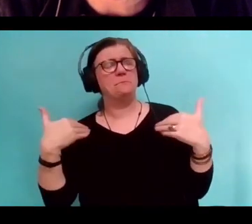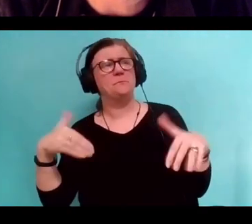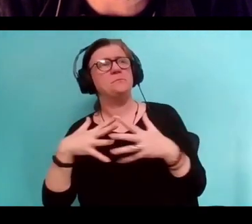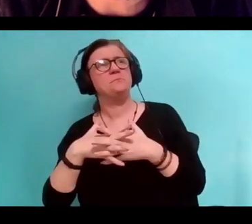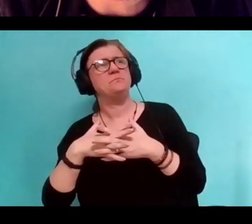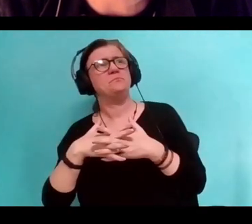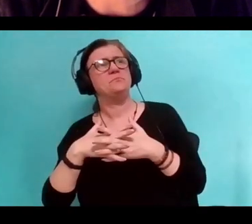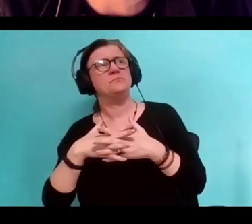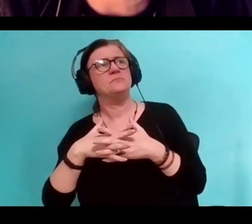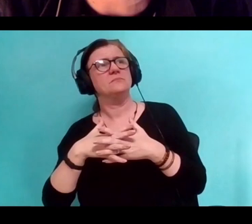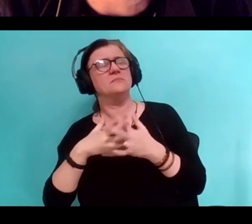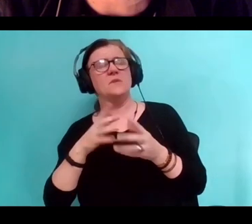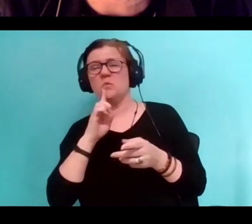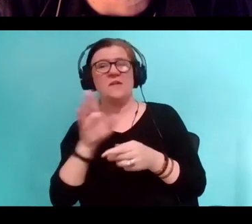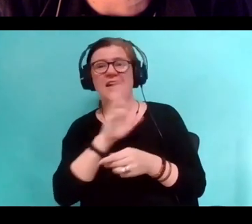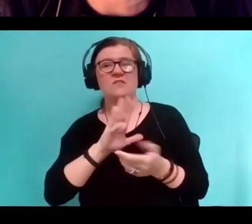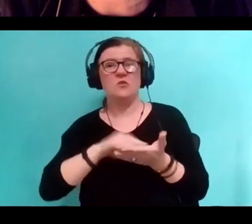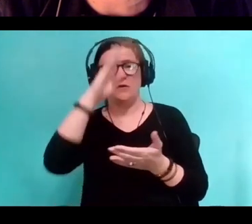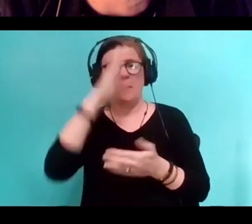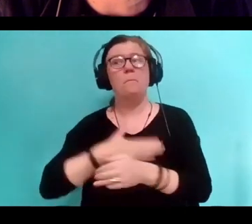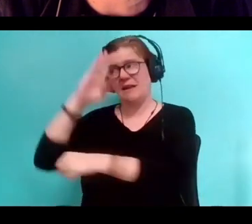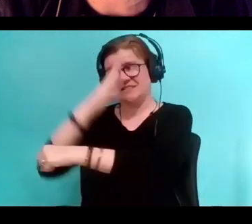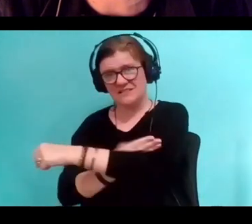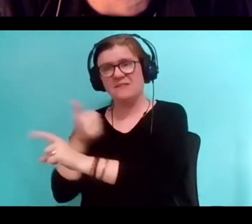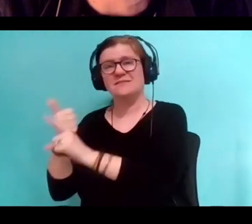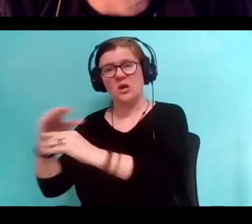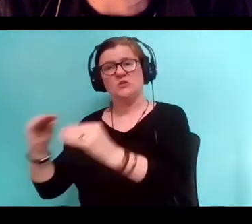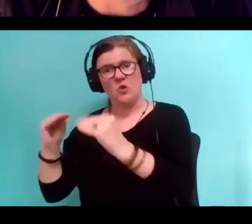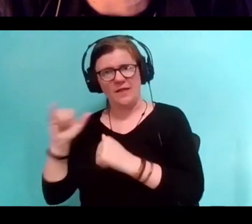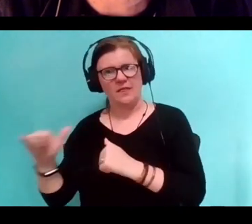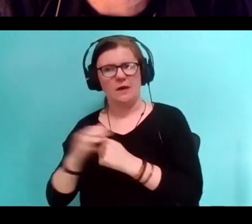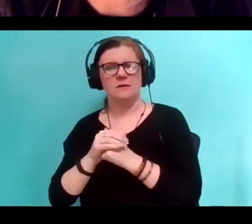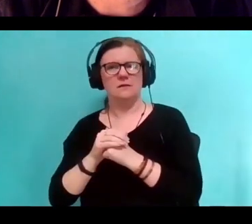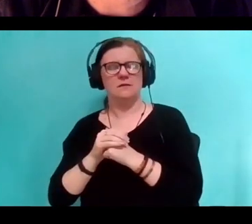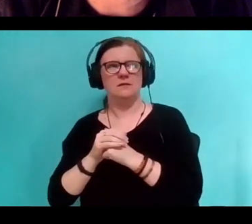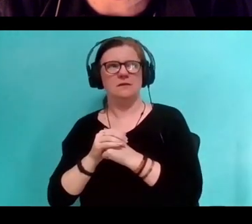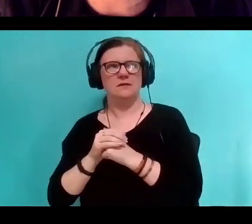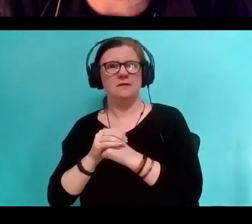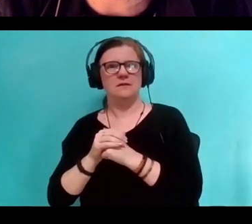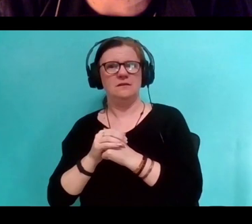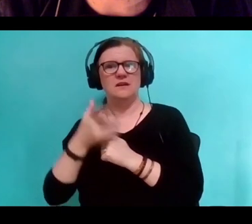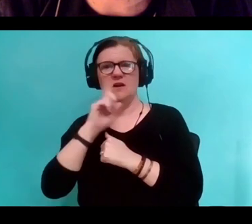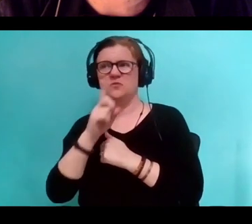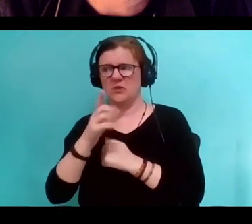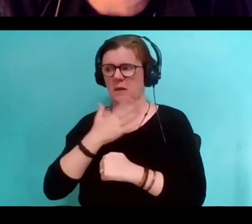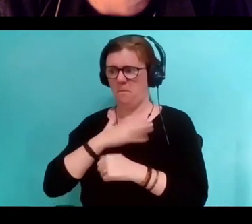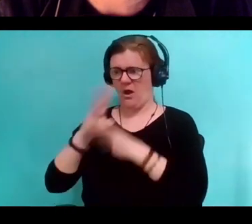if my son hadn't taught them to me. If I hadn't had to shape the way, to reboot the way I think.